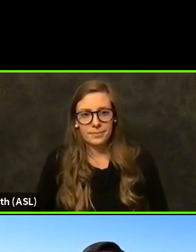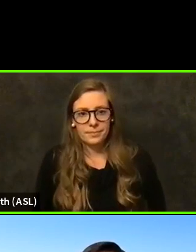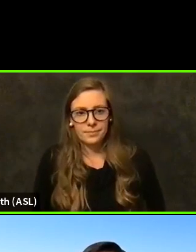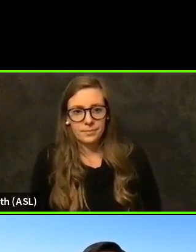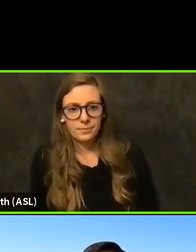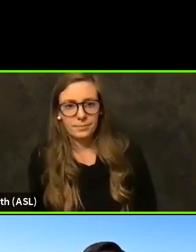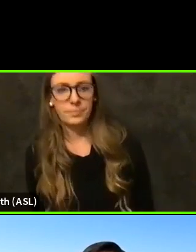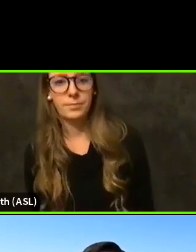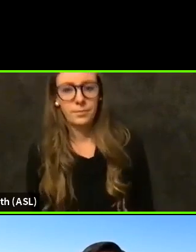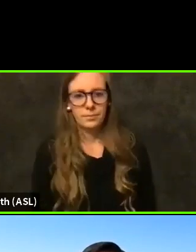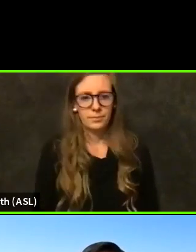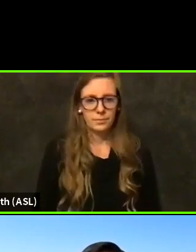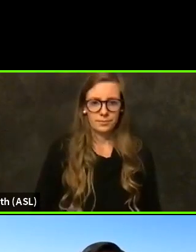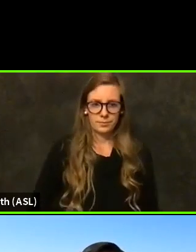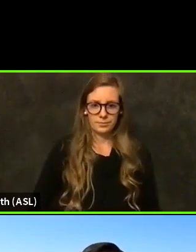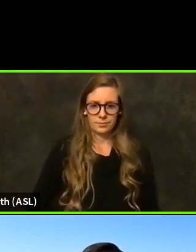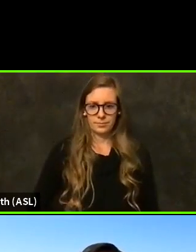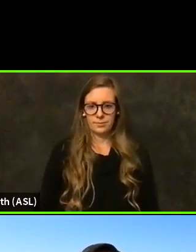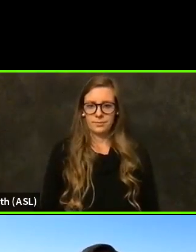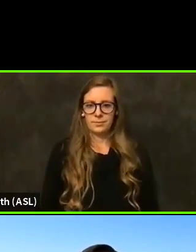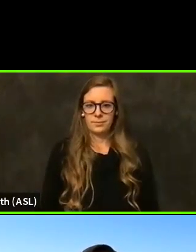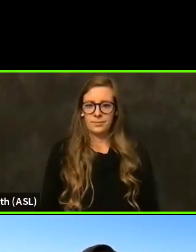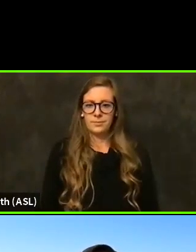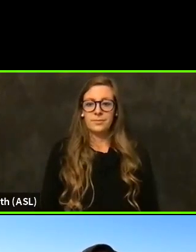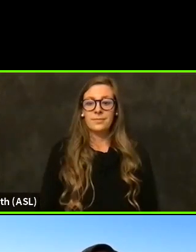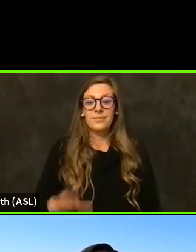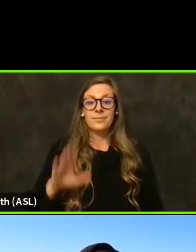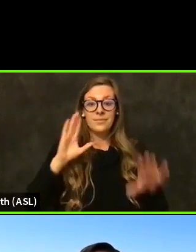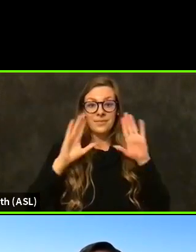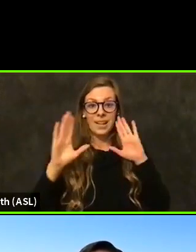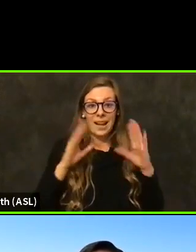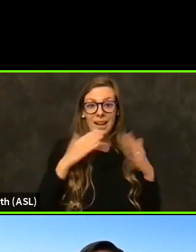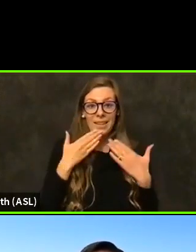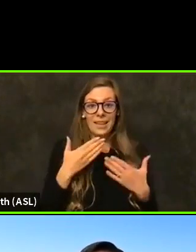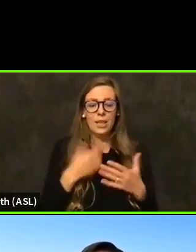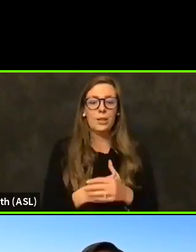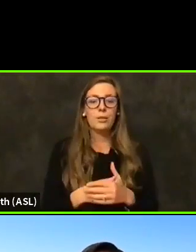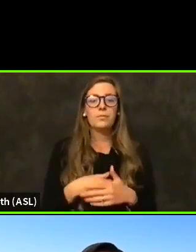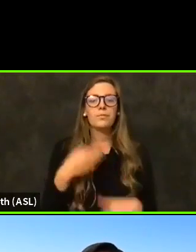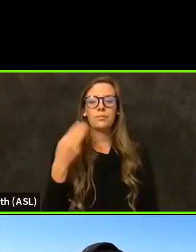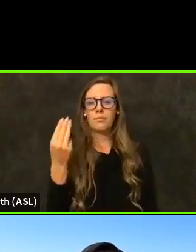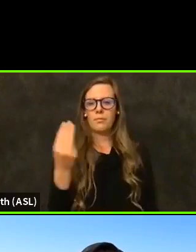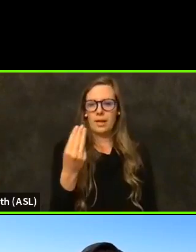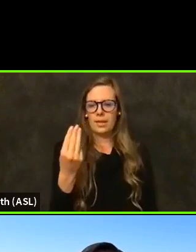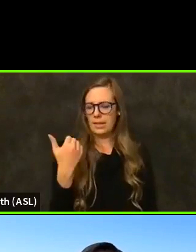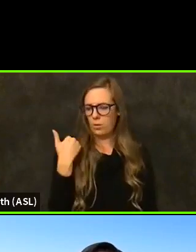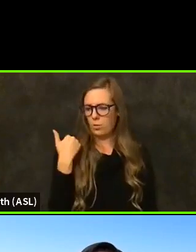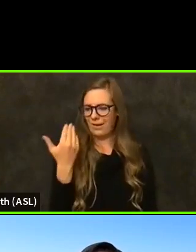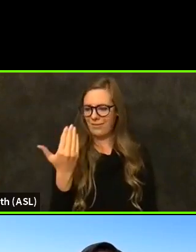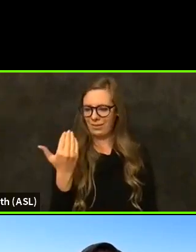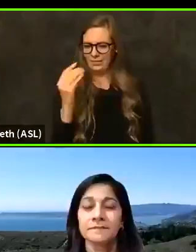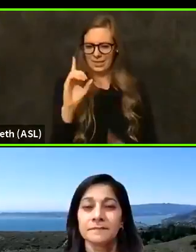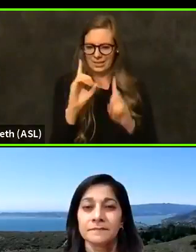Hi, everybody, thank you. So on Monday, we were at 15 districts or schools having submitted their covid